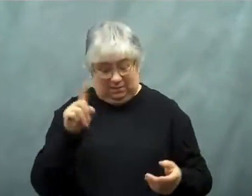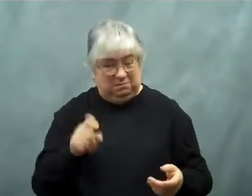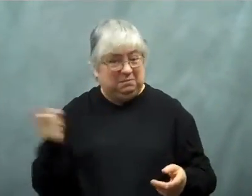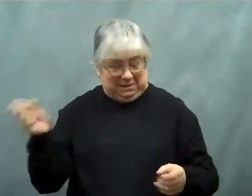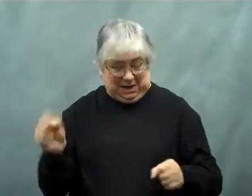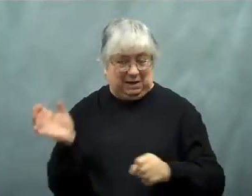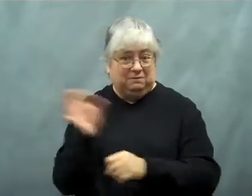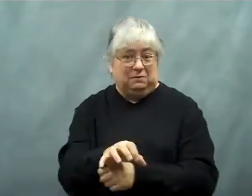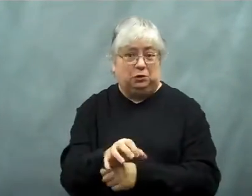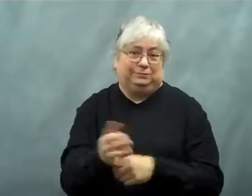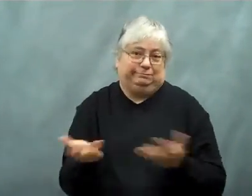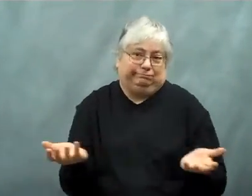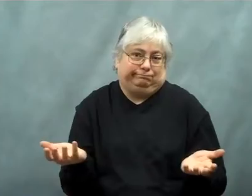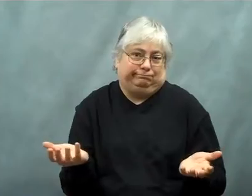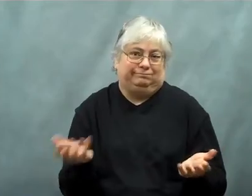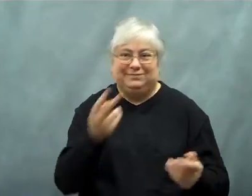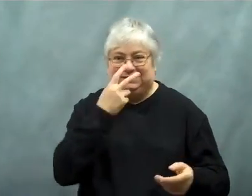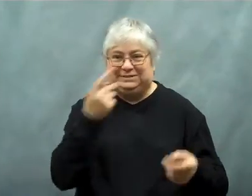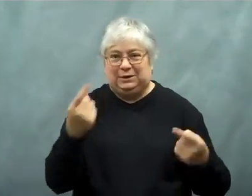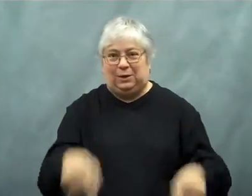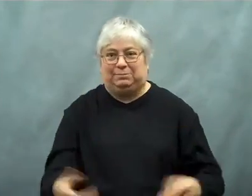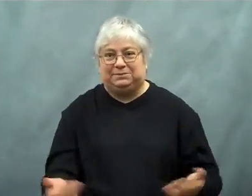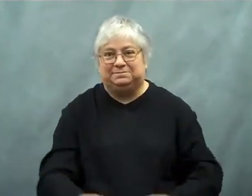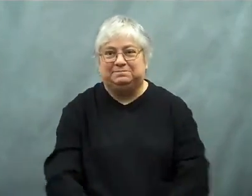Can he make them do that? We'll see.